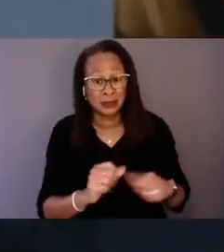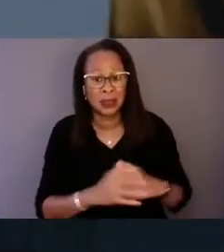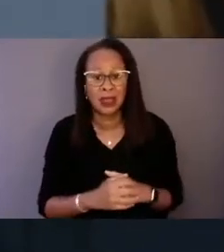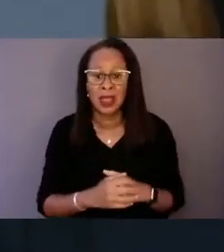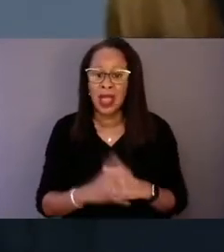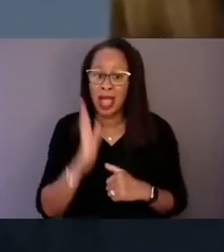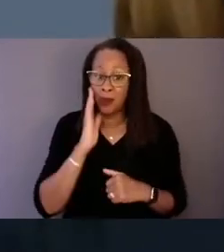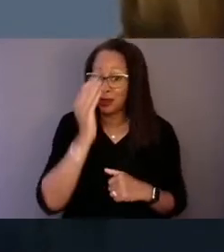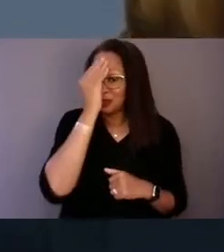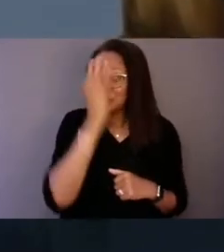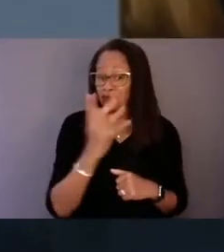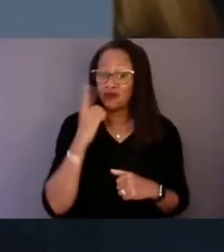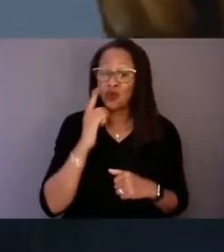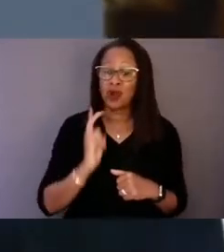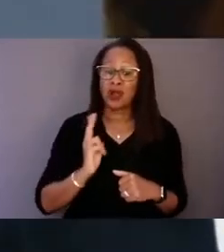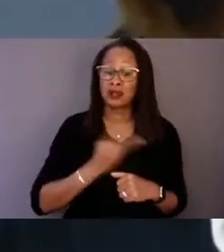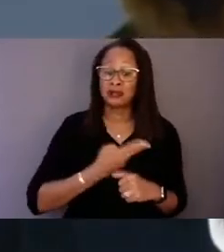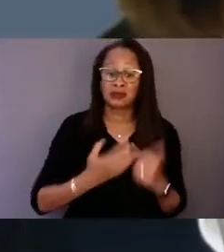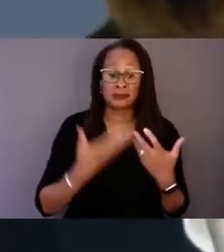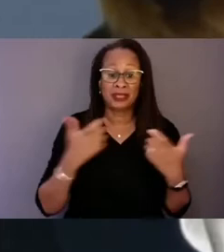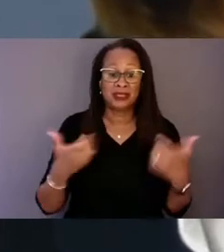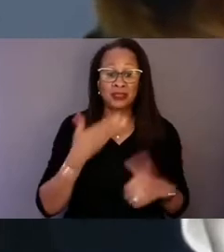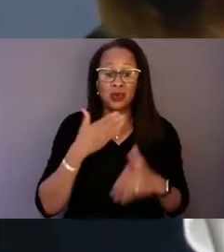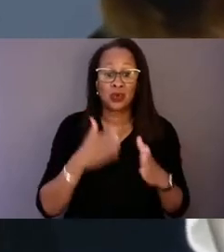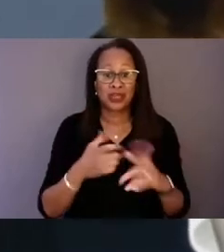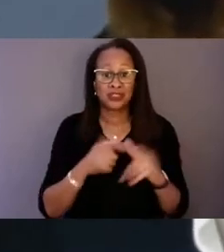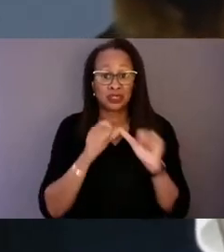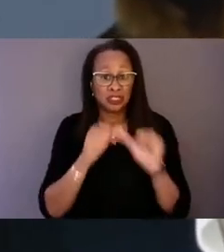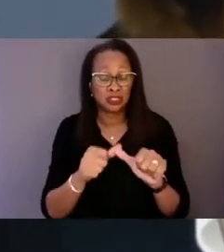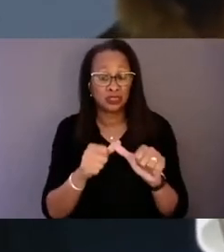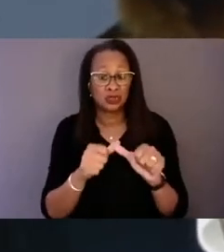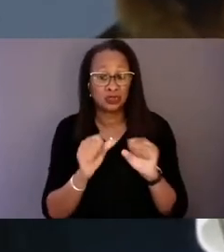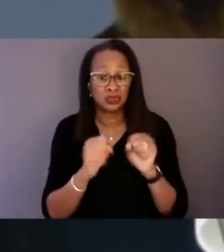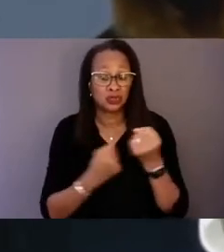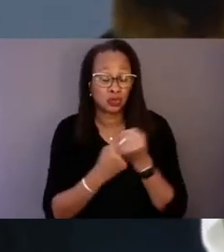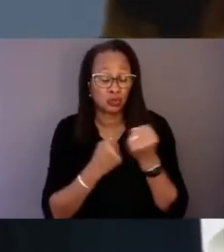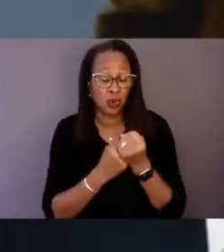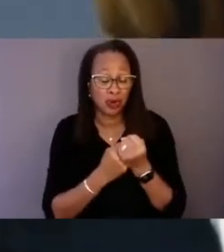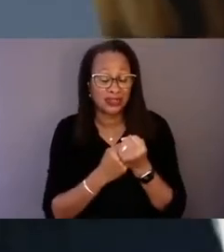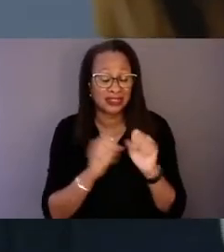the biggest way to continue to support the system from a legislative perspective is to fund it.